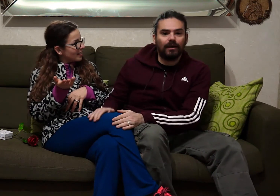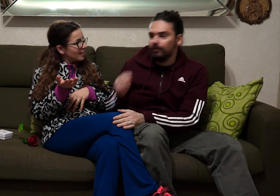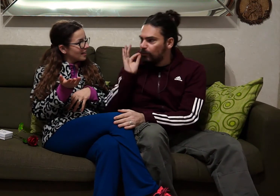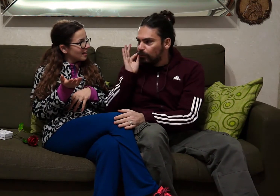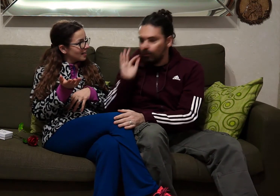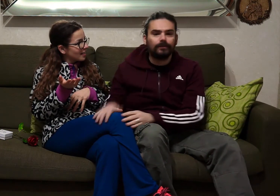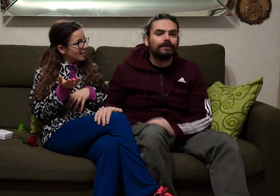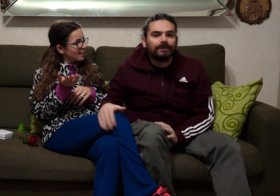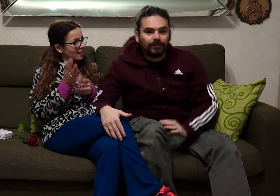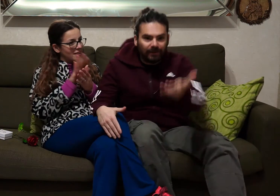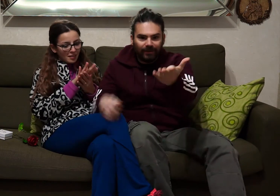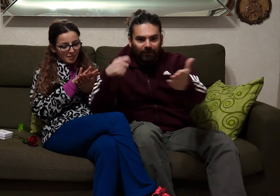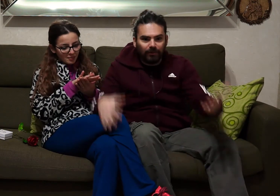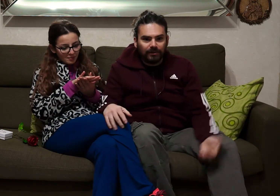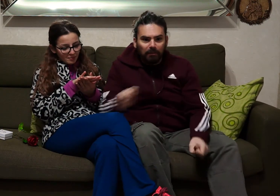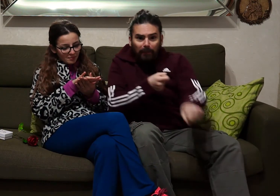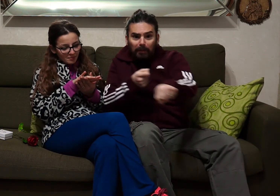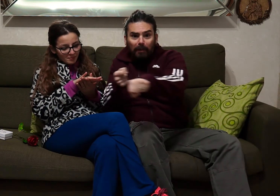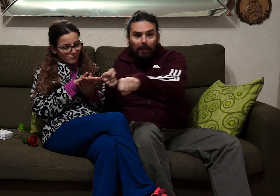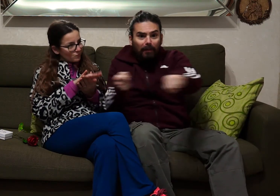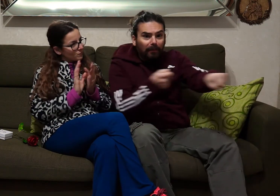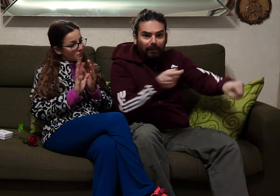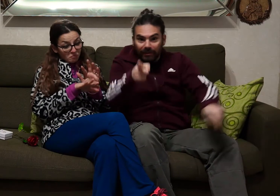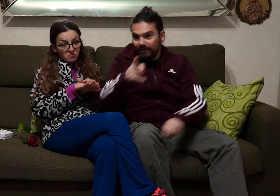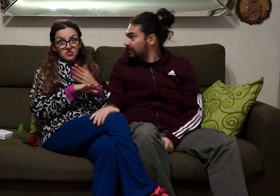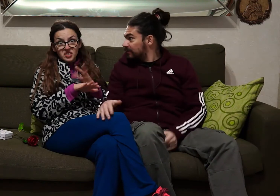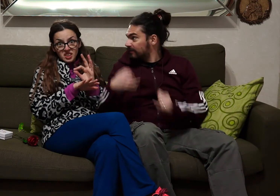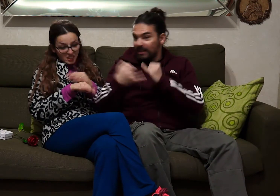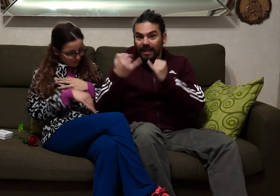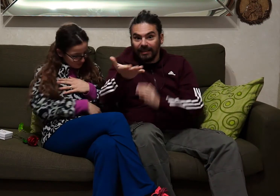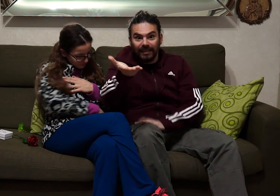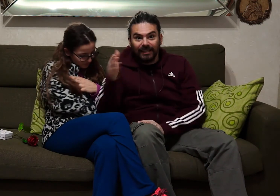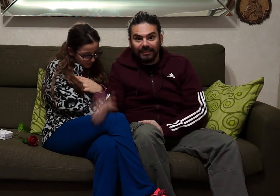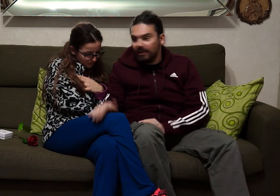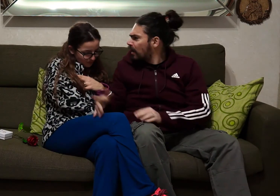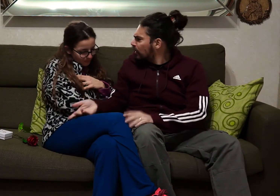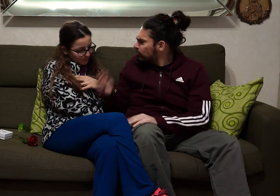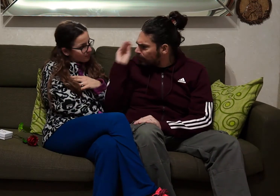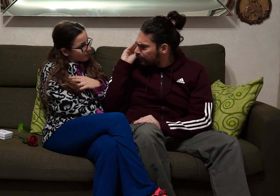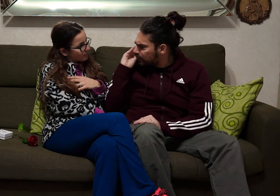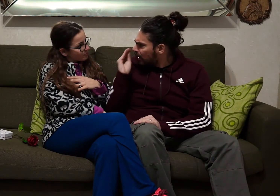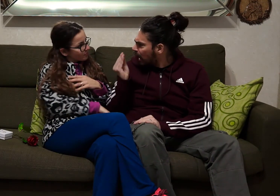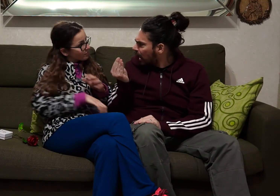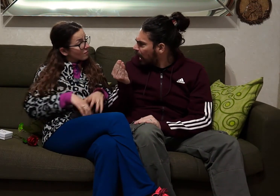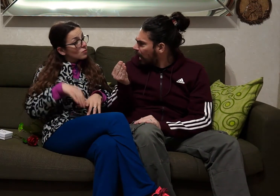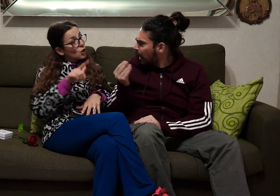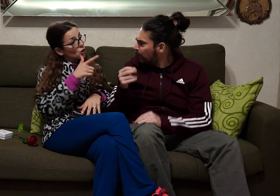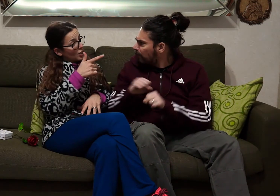ok good .... look at that movie .... it's worth nothing ..... he is taking revenge. are there fries? ... no